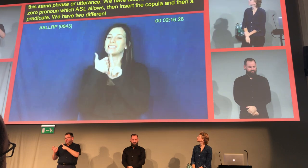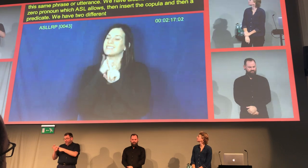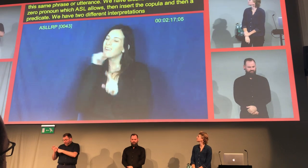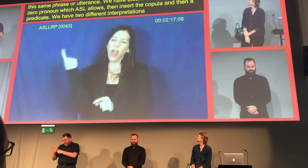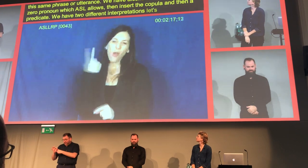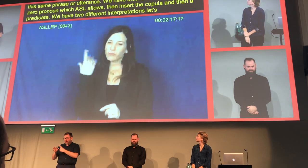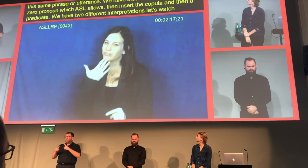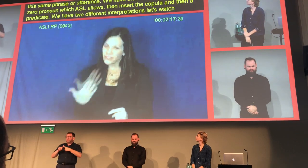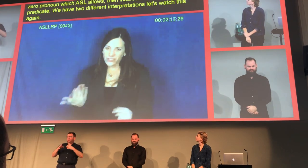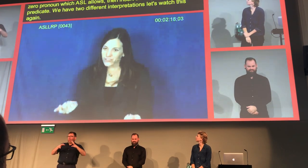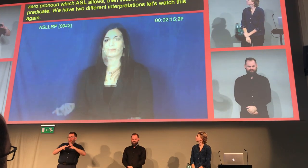See if we can disambiguate.